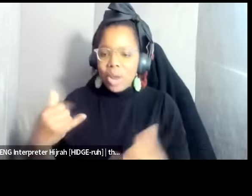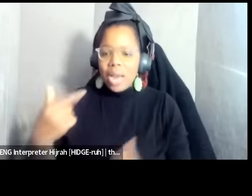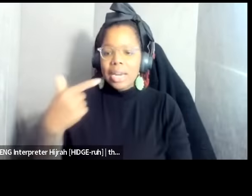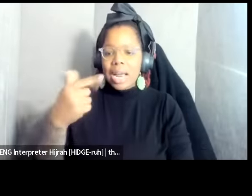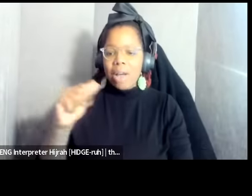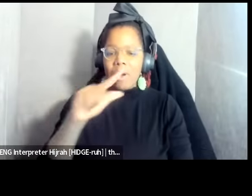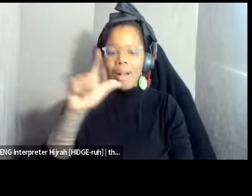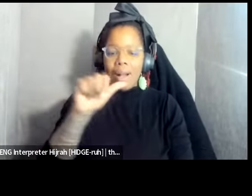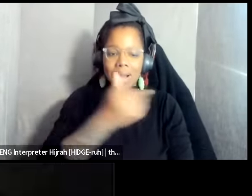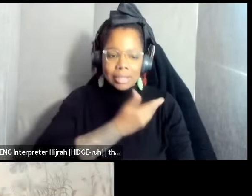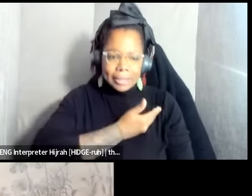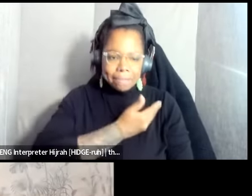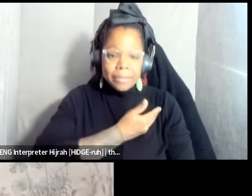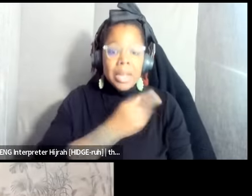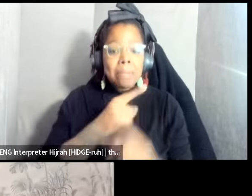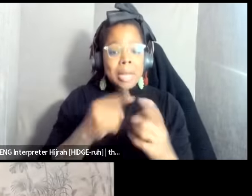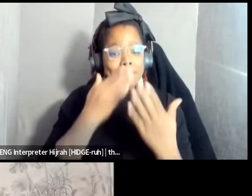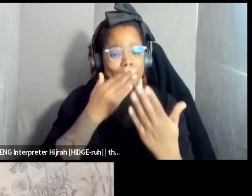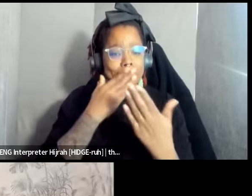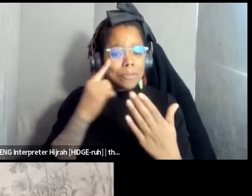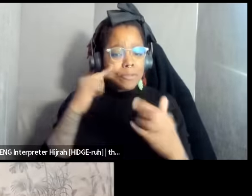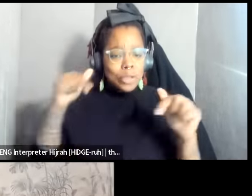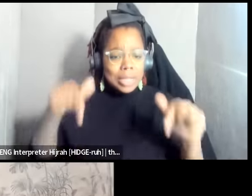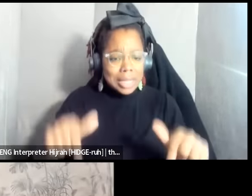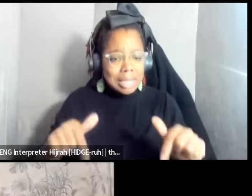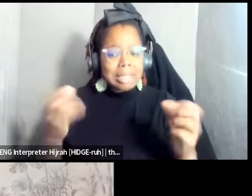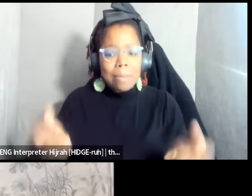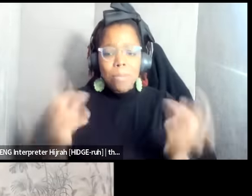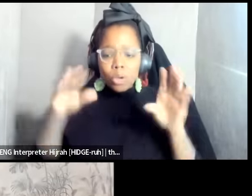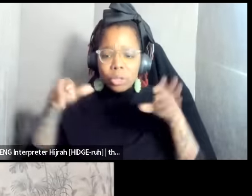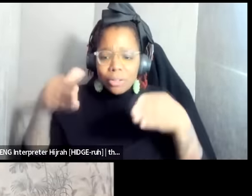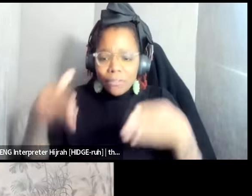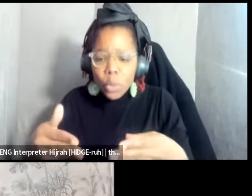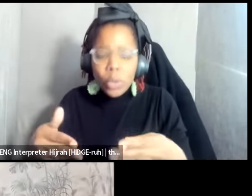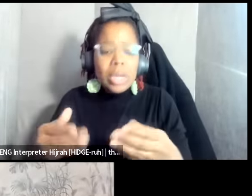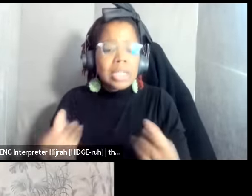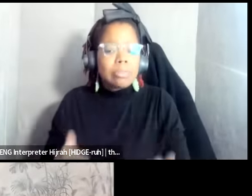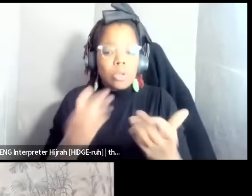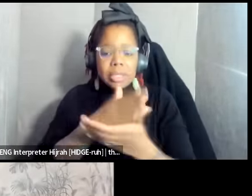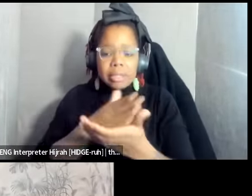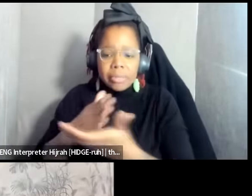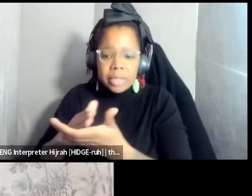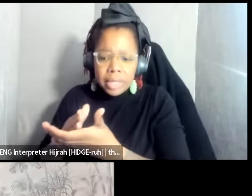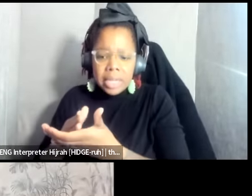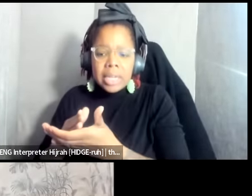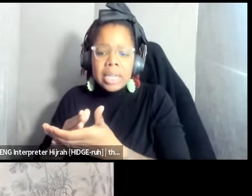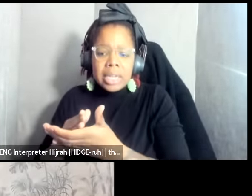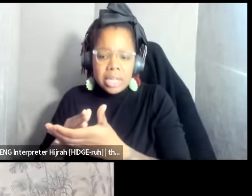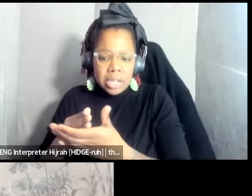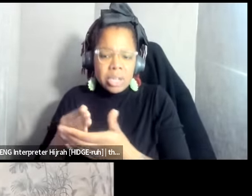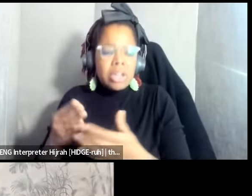appreciate this one as multi focused multifaceted um because I do think the title suggests these